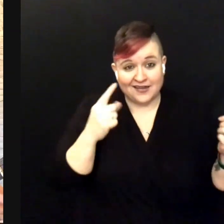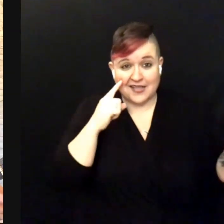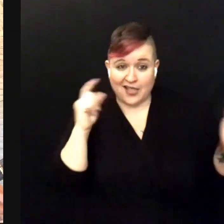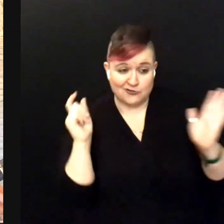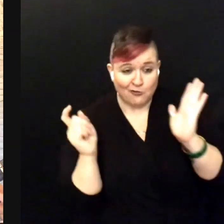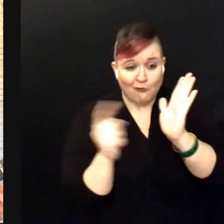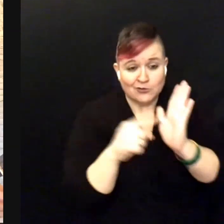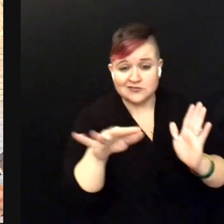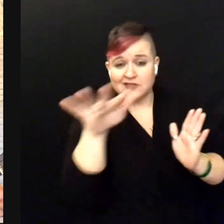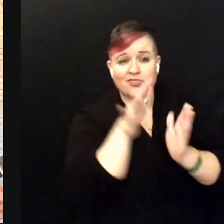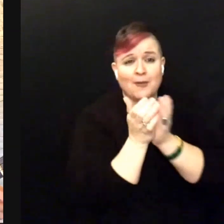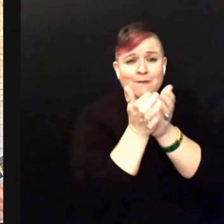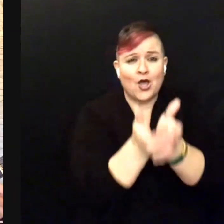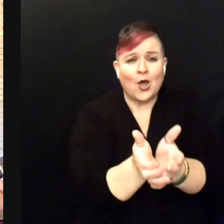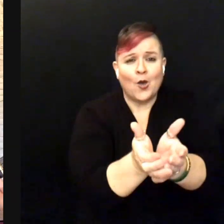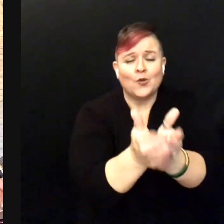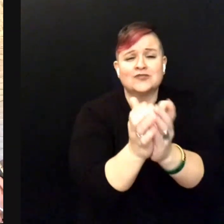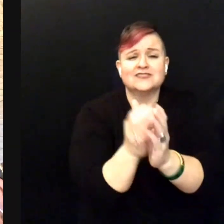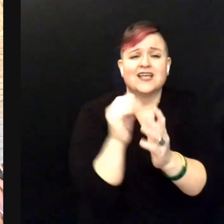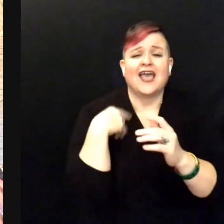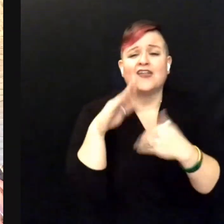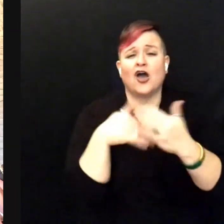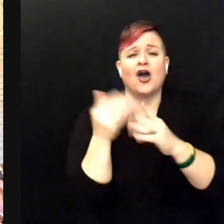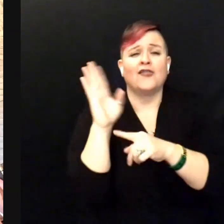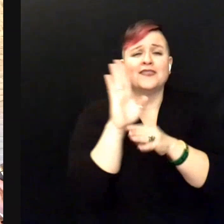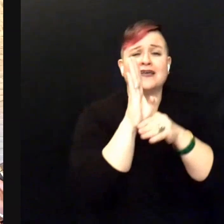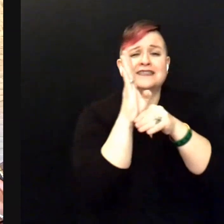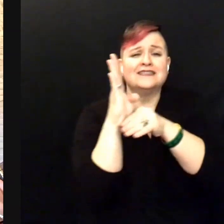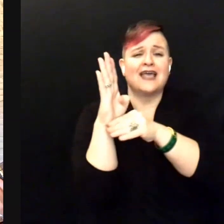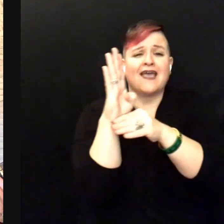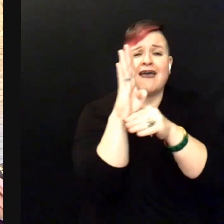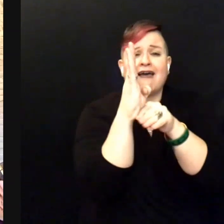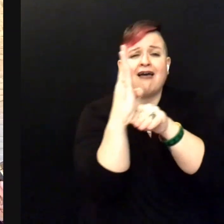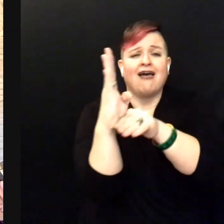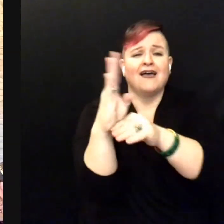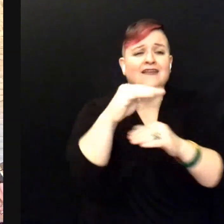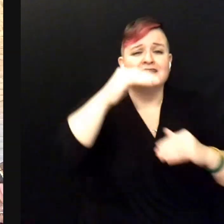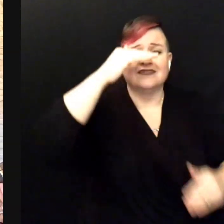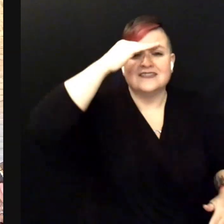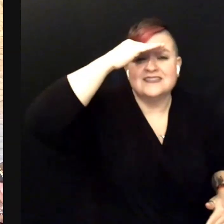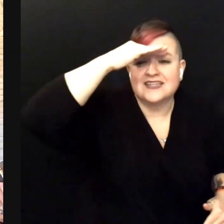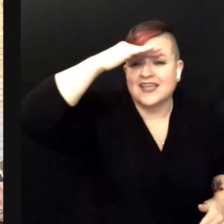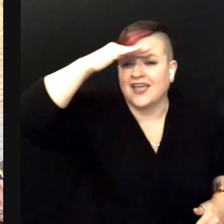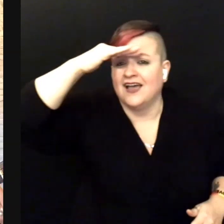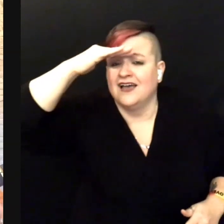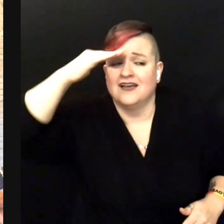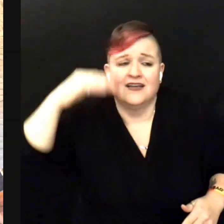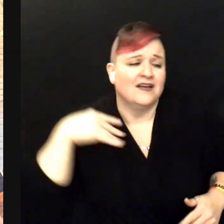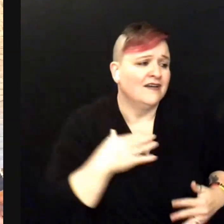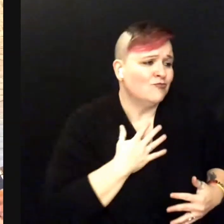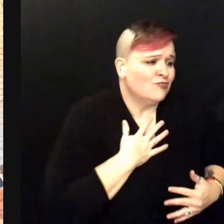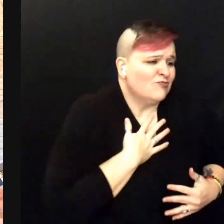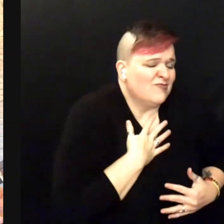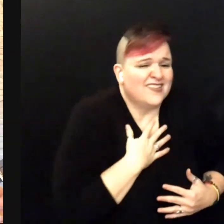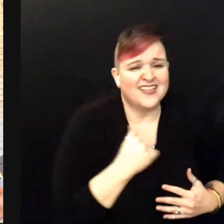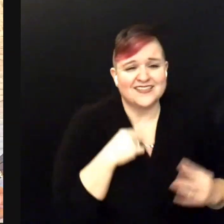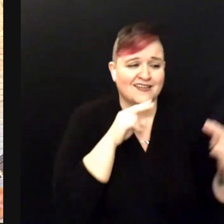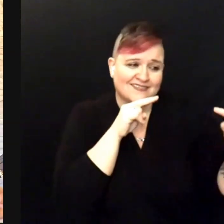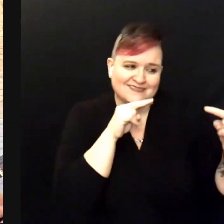With their sails afloat If I could only see That familiar sunrise